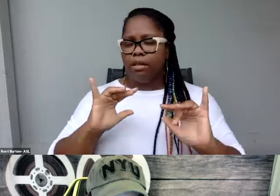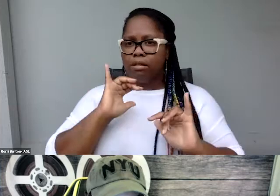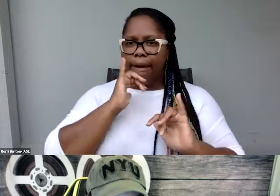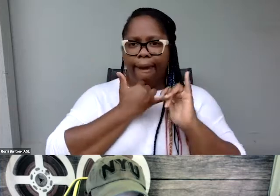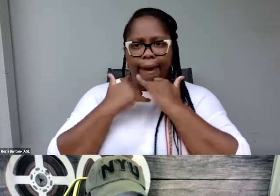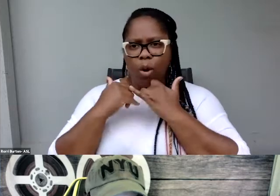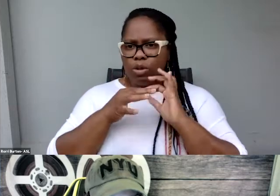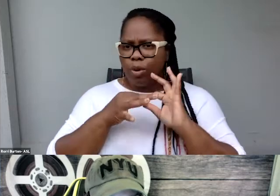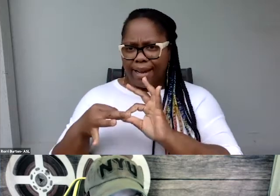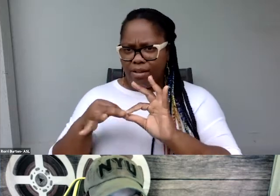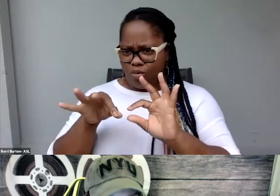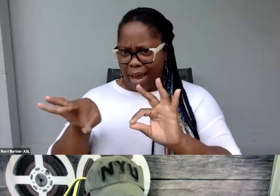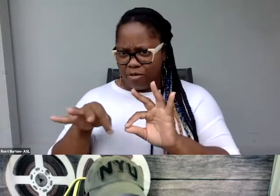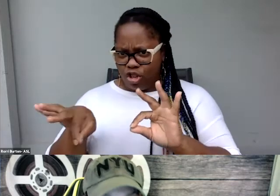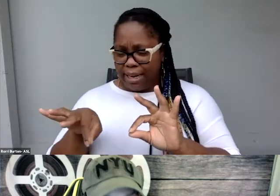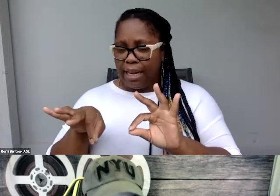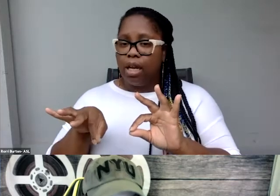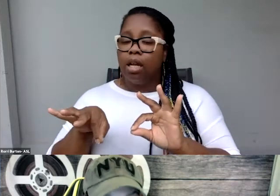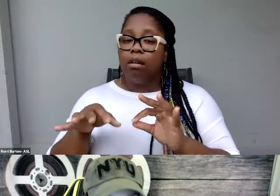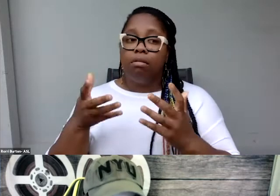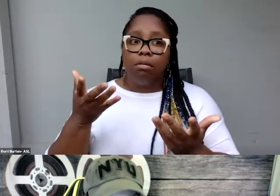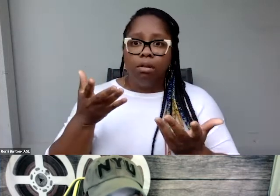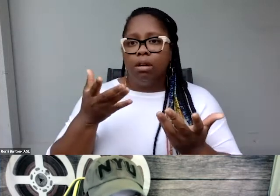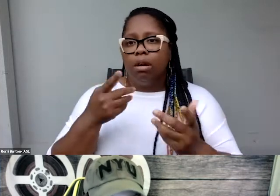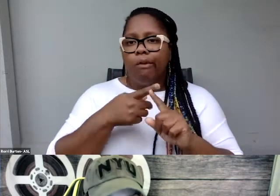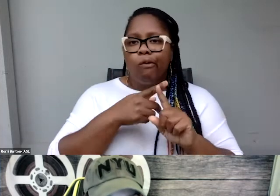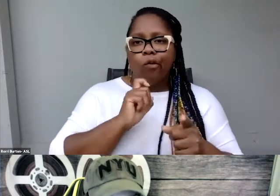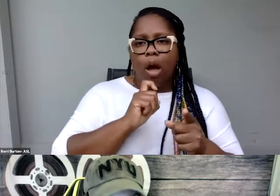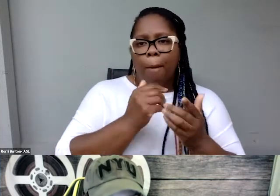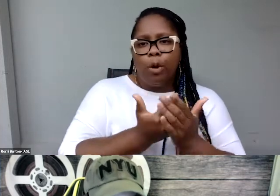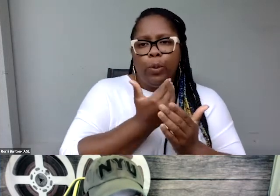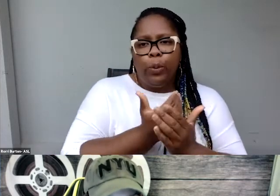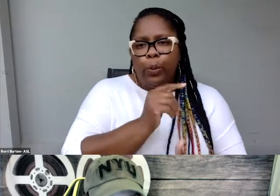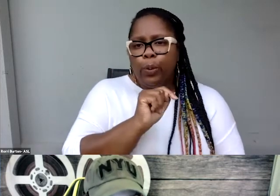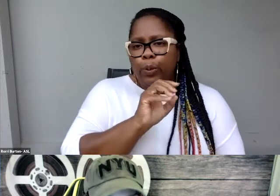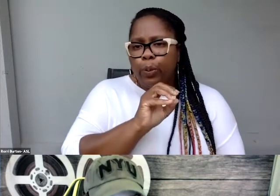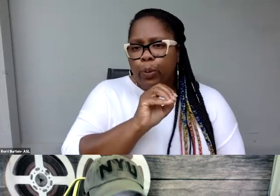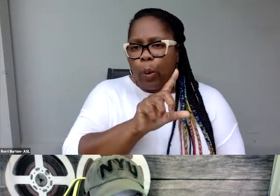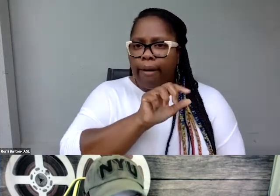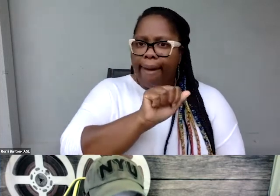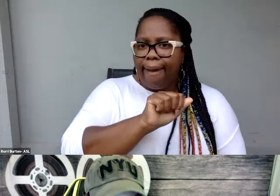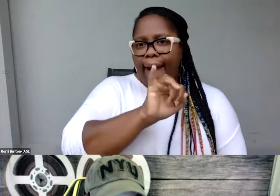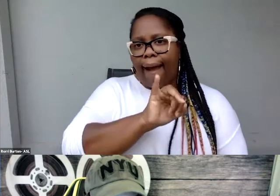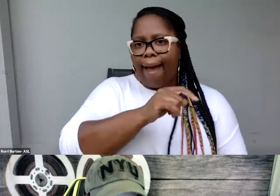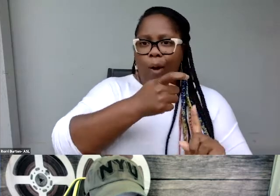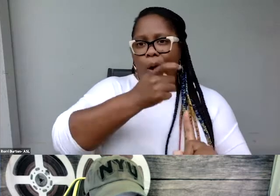whether they come from this newly emerging tool of AI auto captioning?